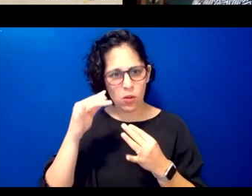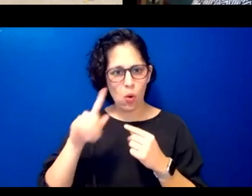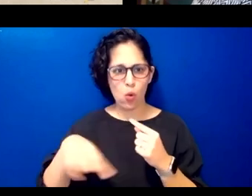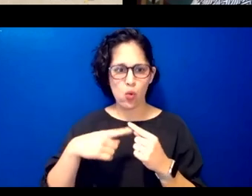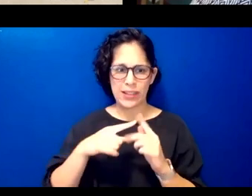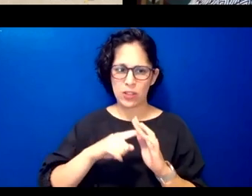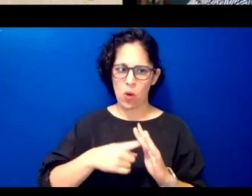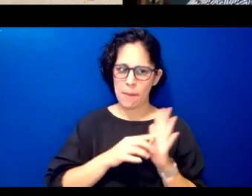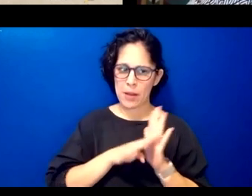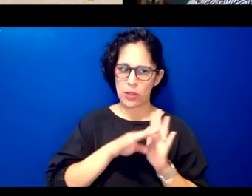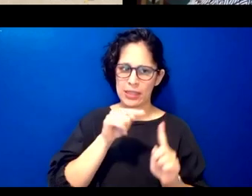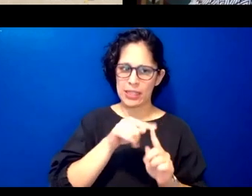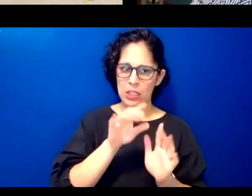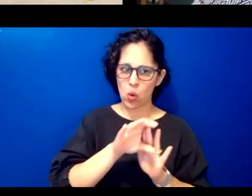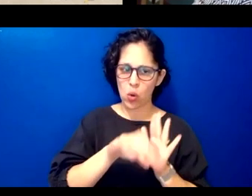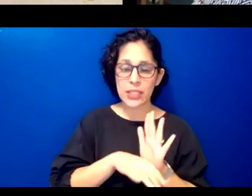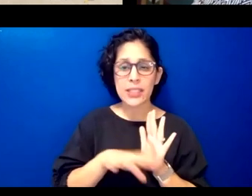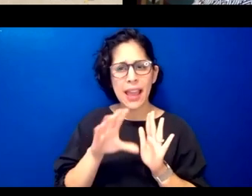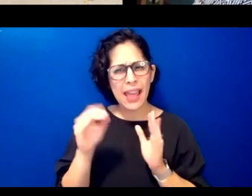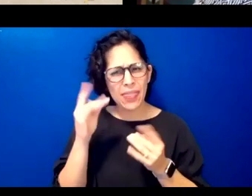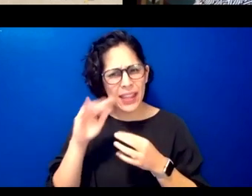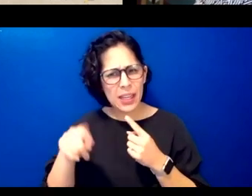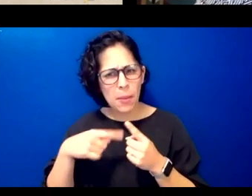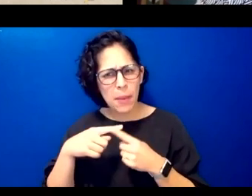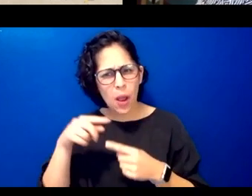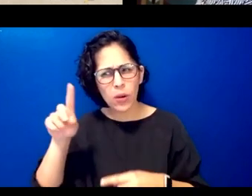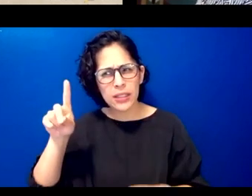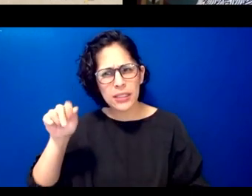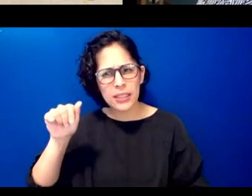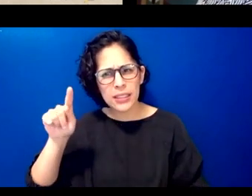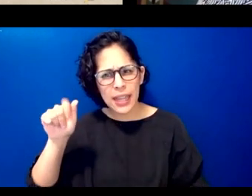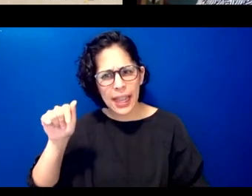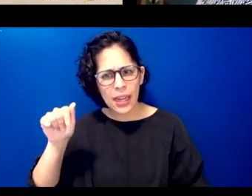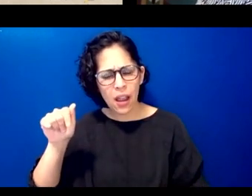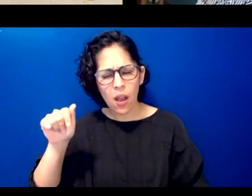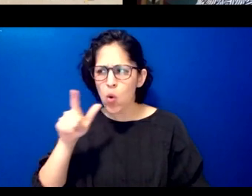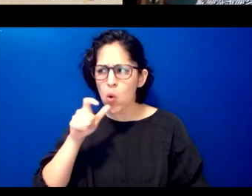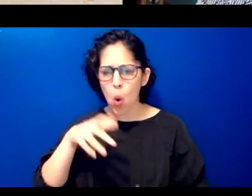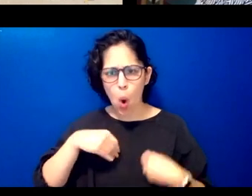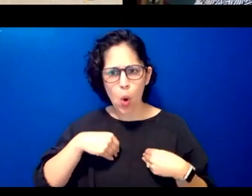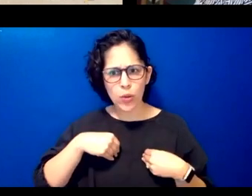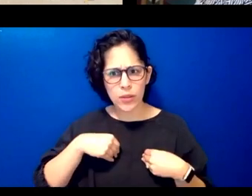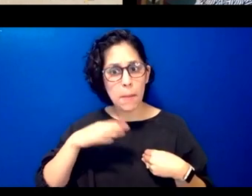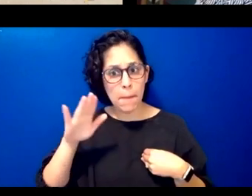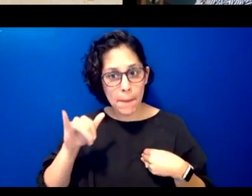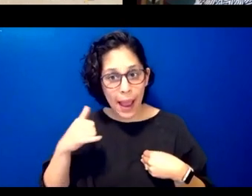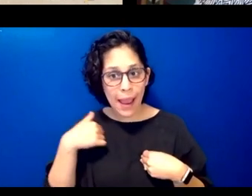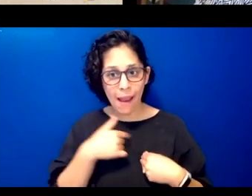piece around data being owned um by us as well being really foundational to this so